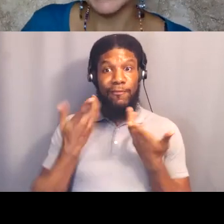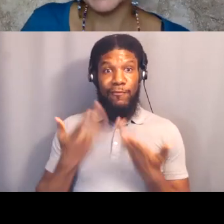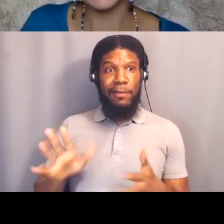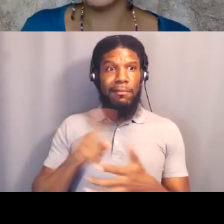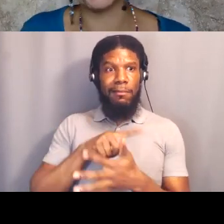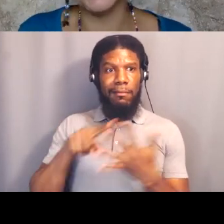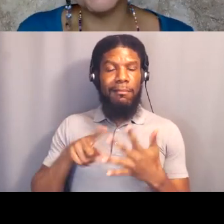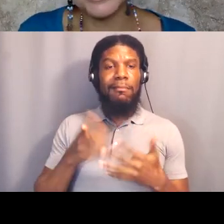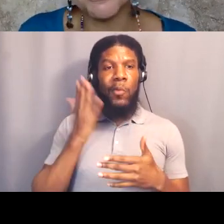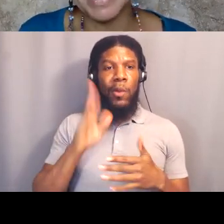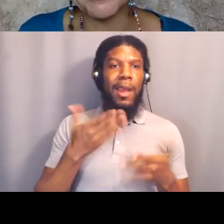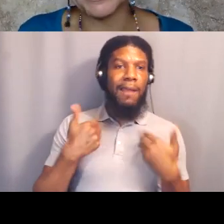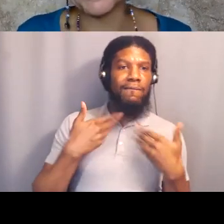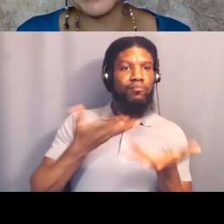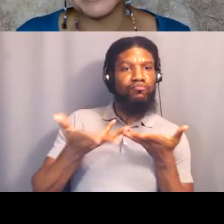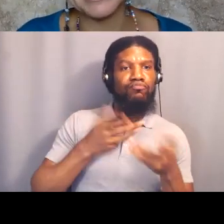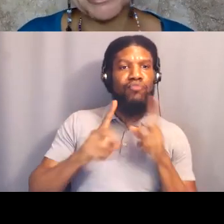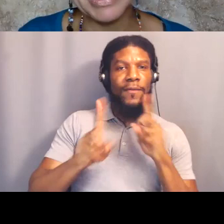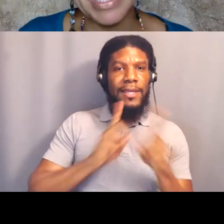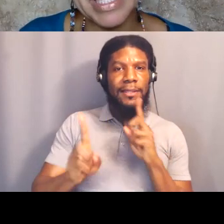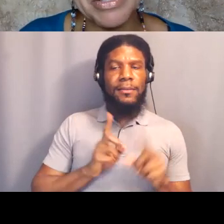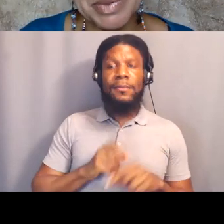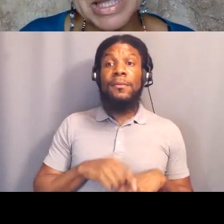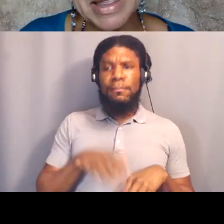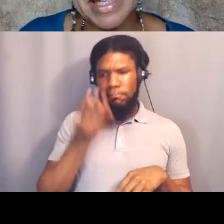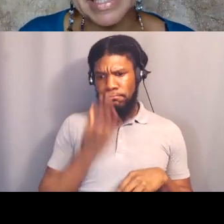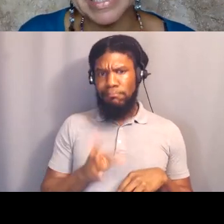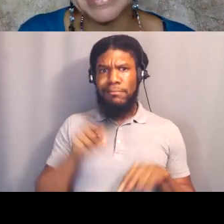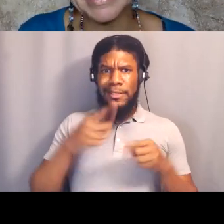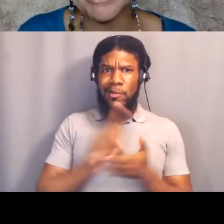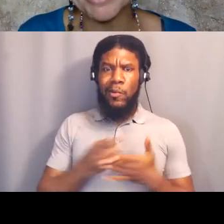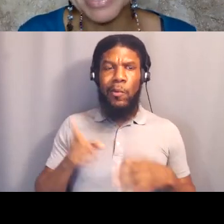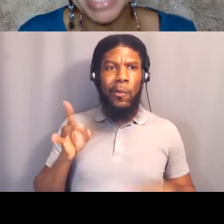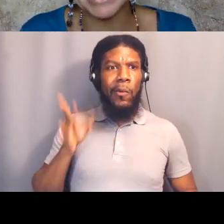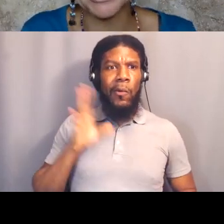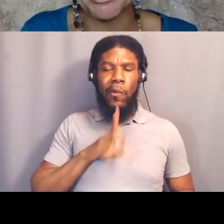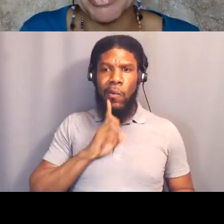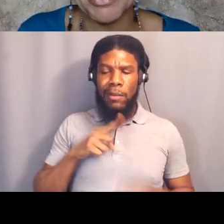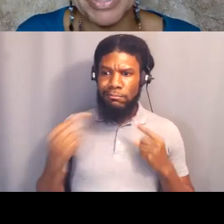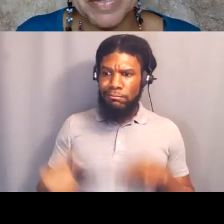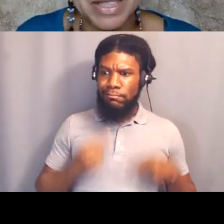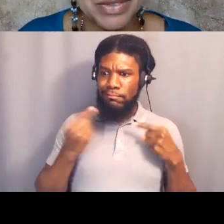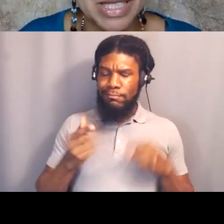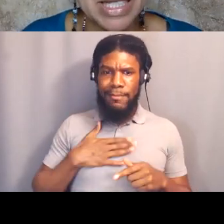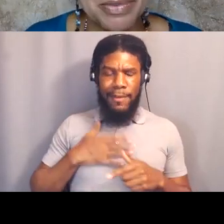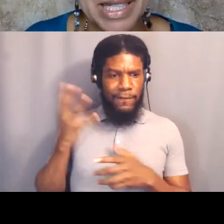I struggled to find victories this week. I had to really think and consult with Tyler, what were the victories this week?